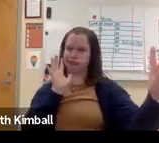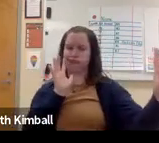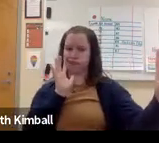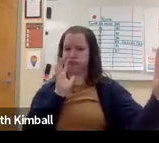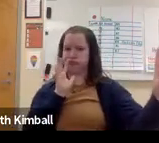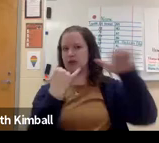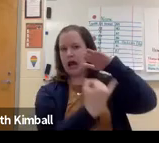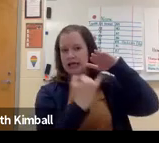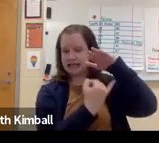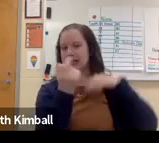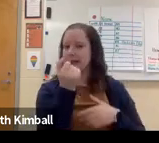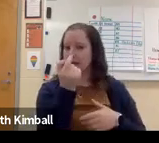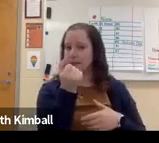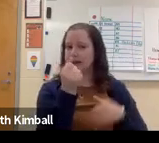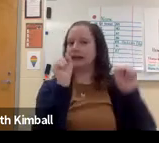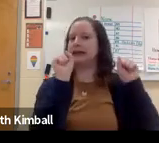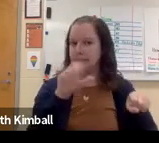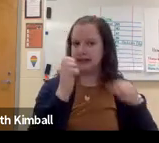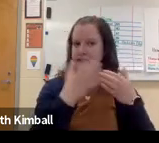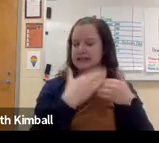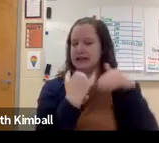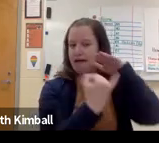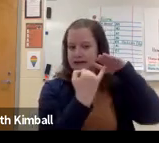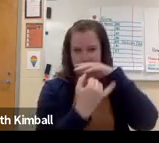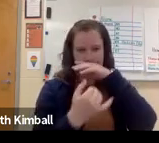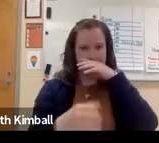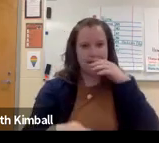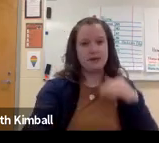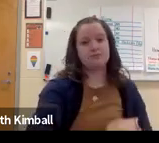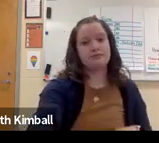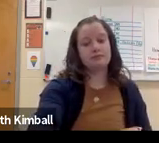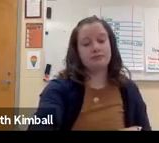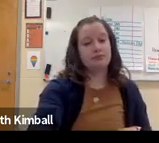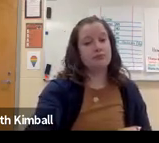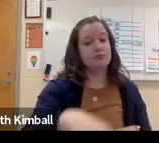A deaf child does not have that same experience. And they can be easily isolated.